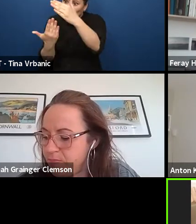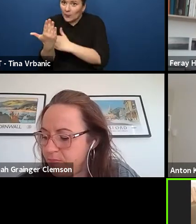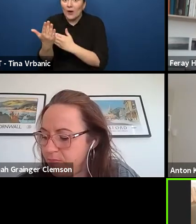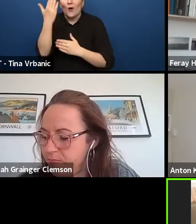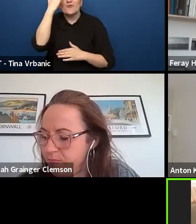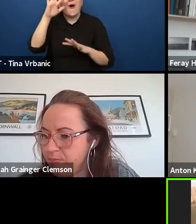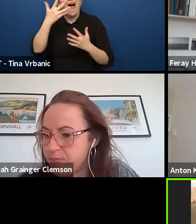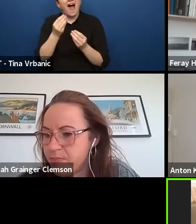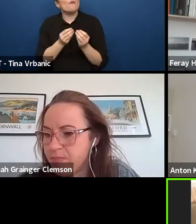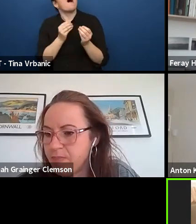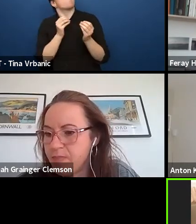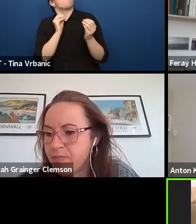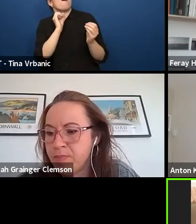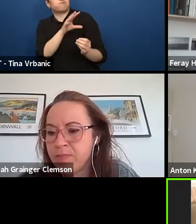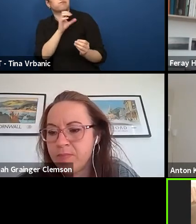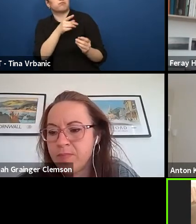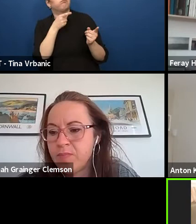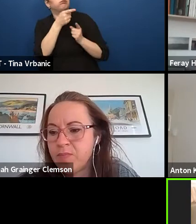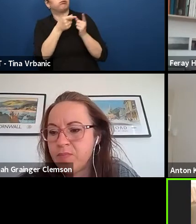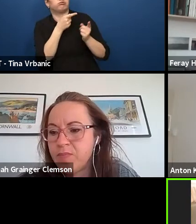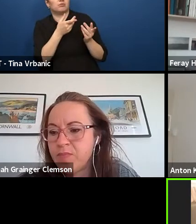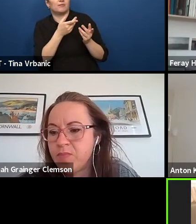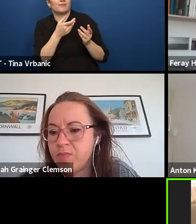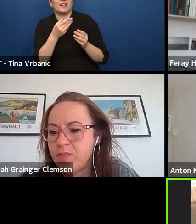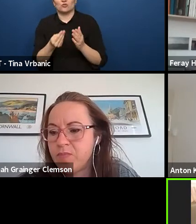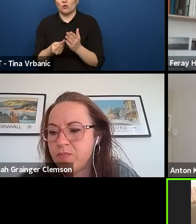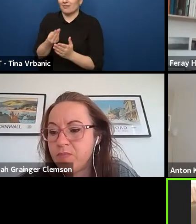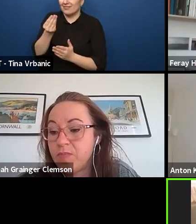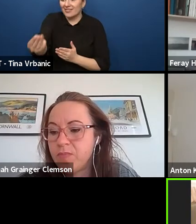to create the connection. What did we learn?